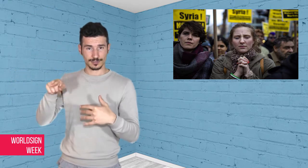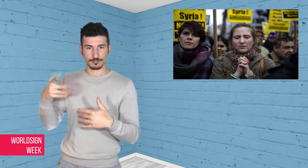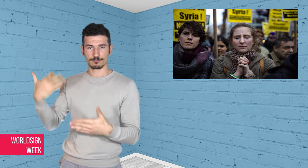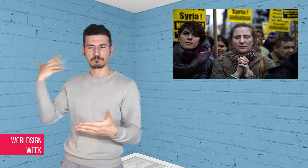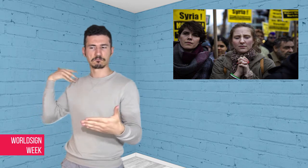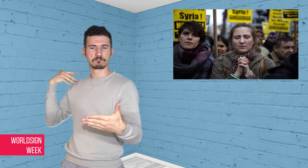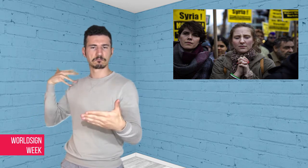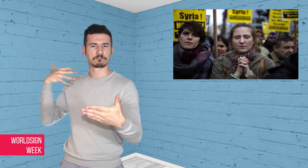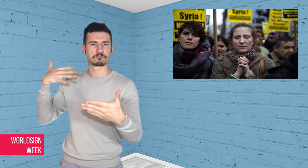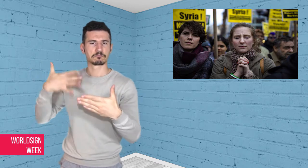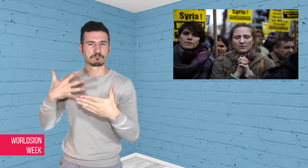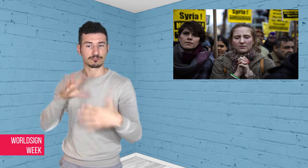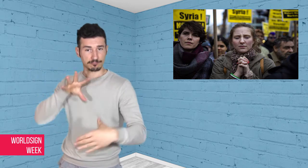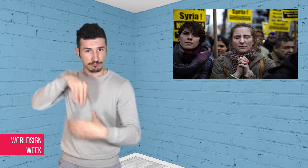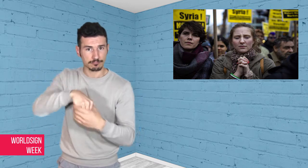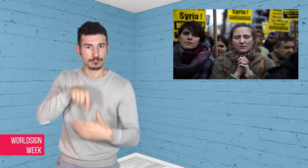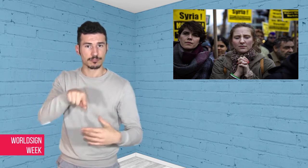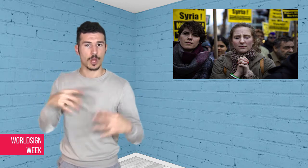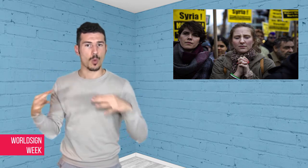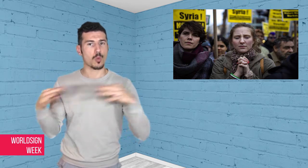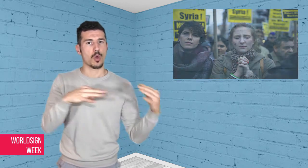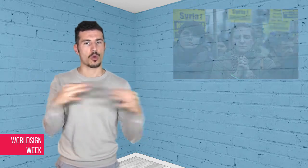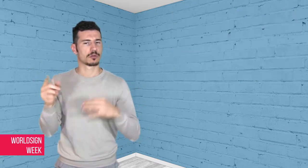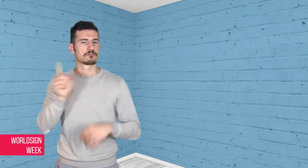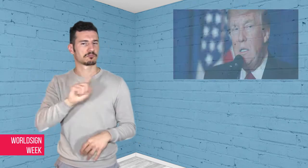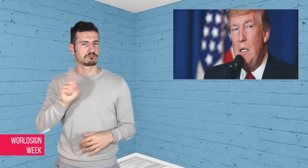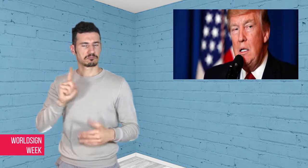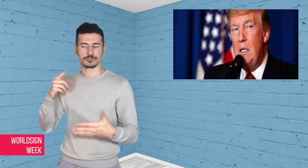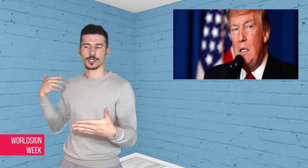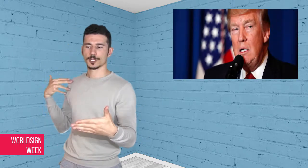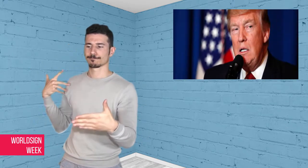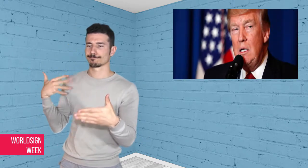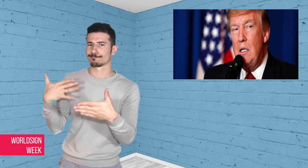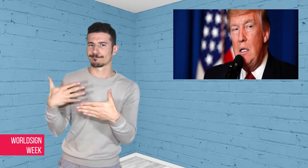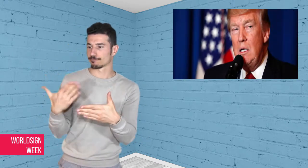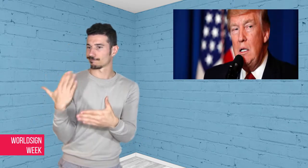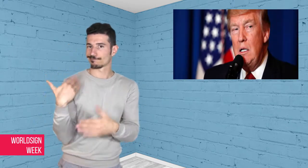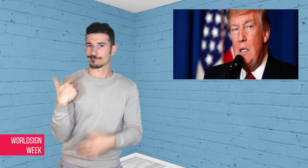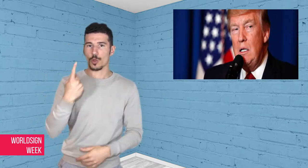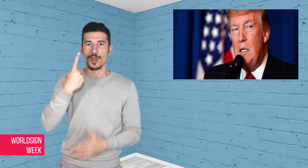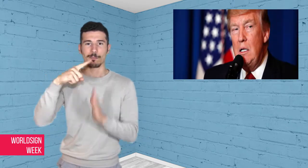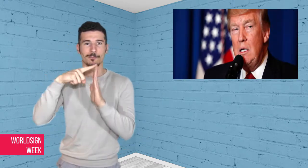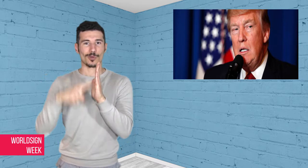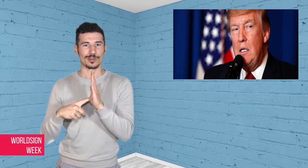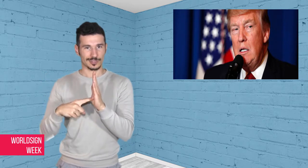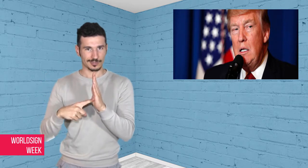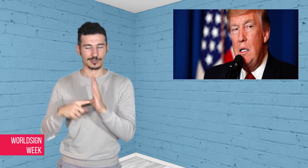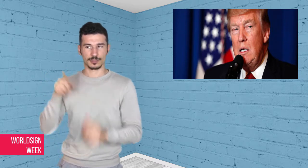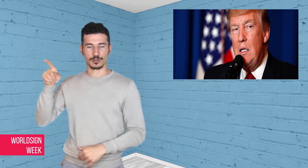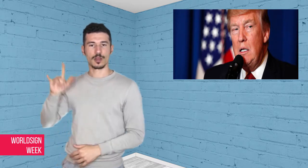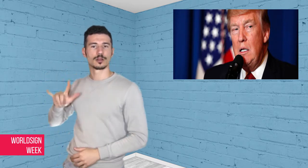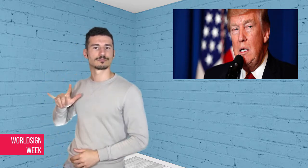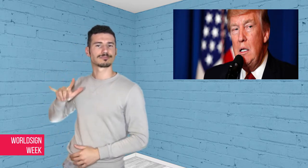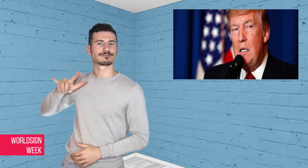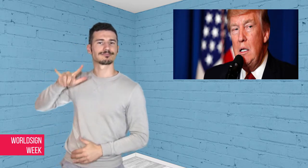involvement until earlier this month when they deployed 59 missiles which